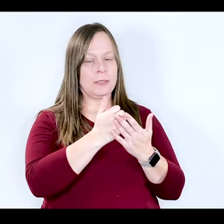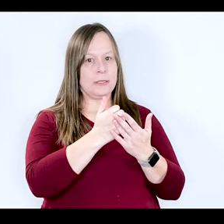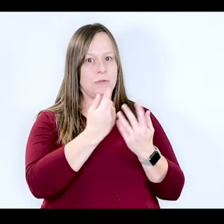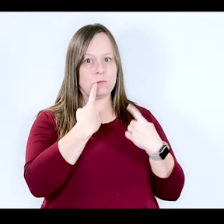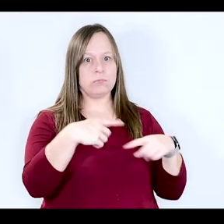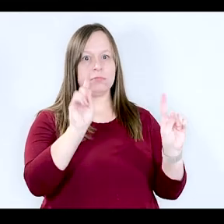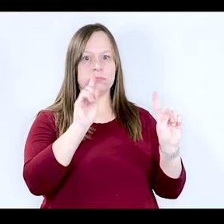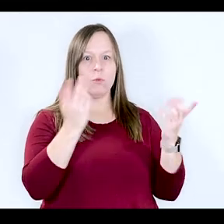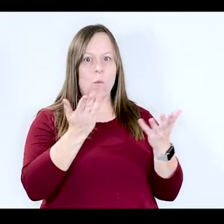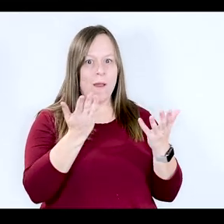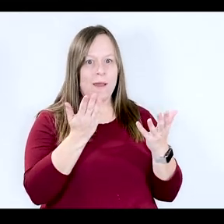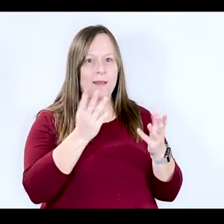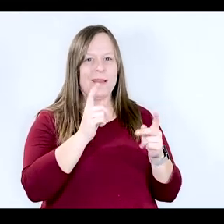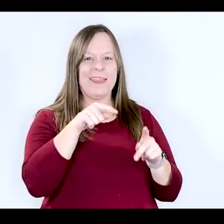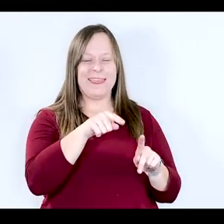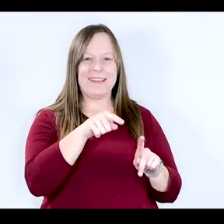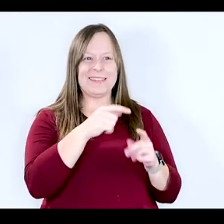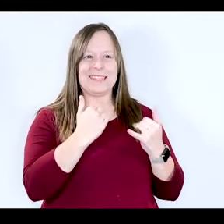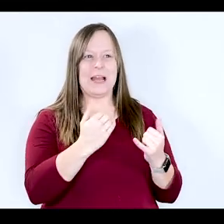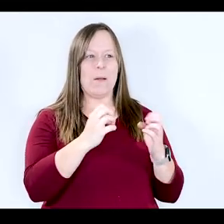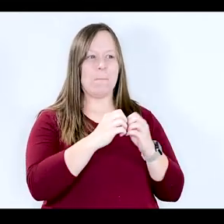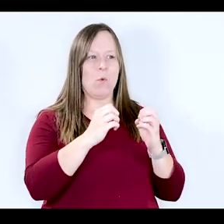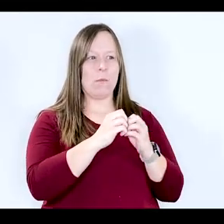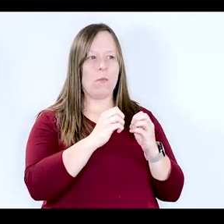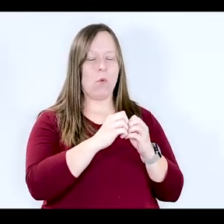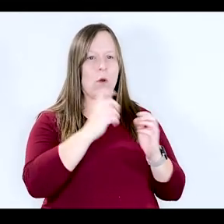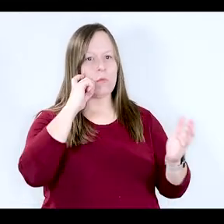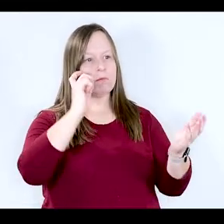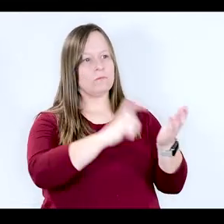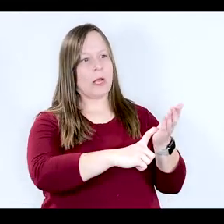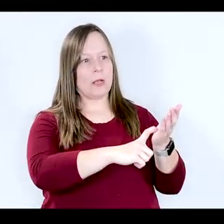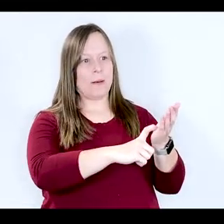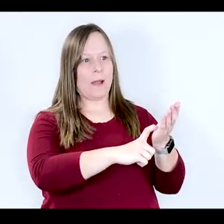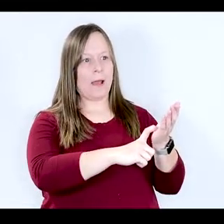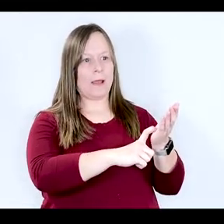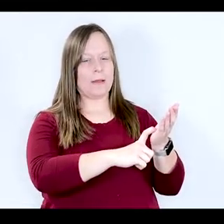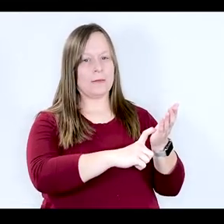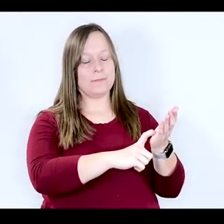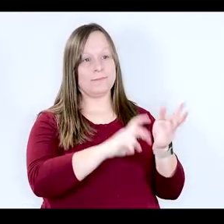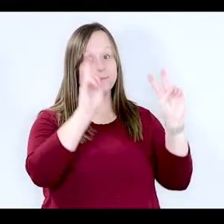achieve is that this is now more and more being recognized as, I'm putting